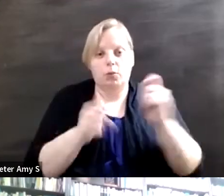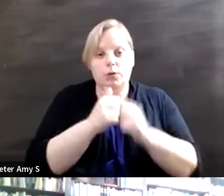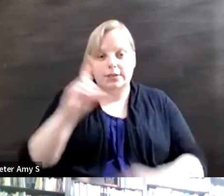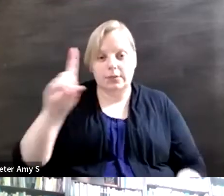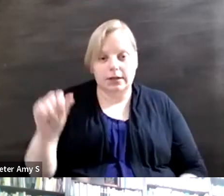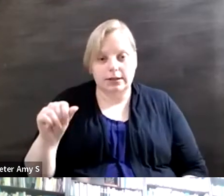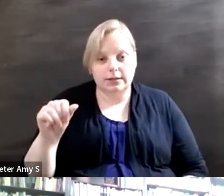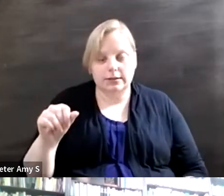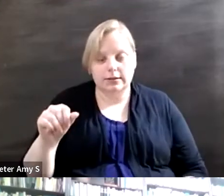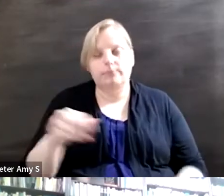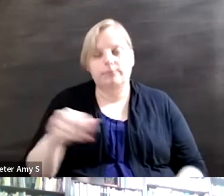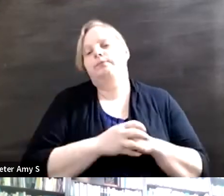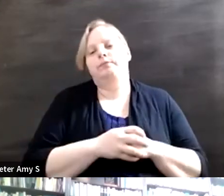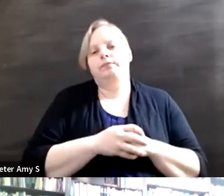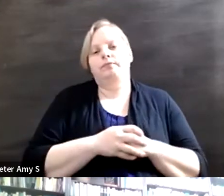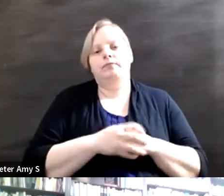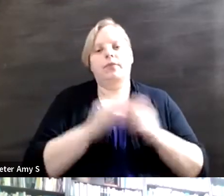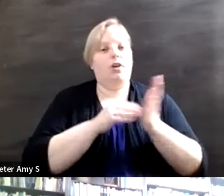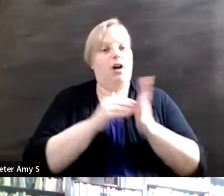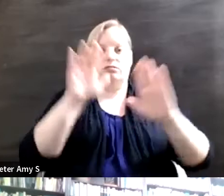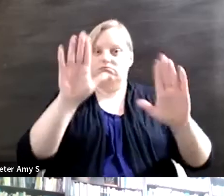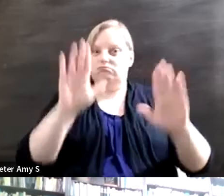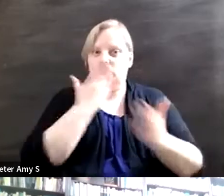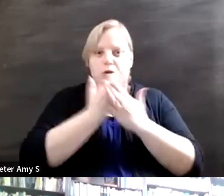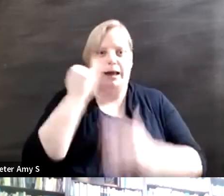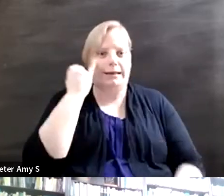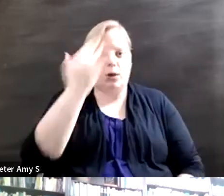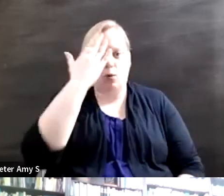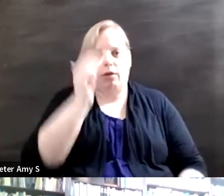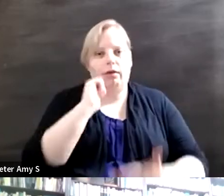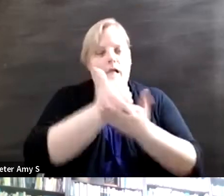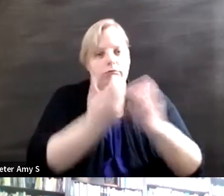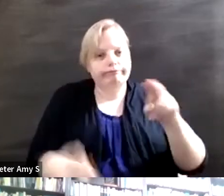is often a wonderful idea because they can help increase their local support group and